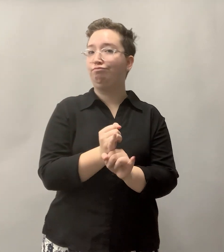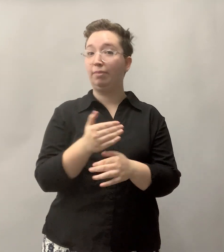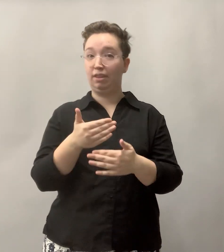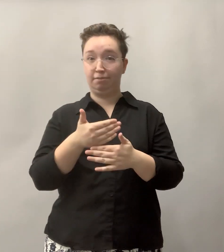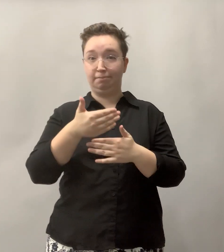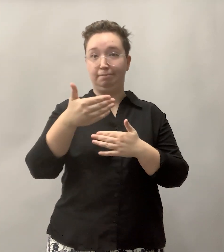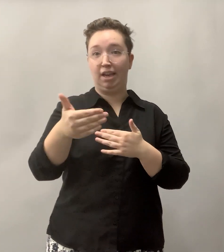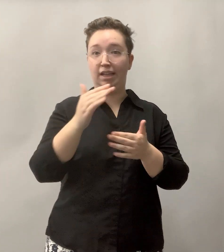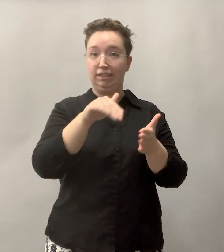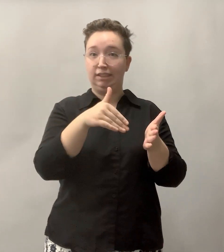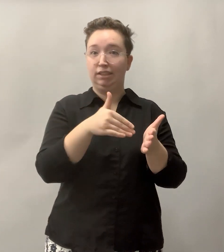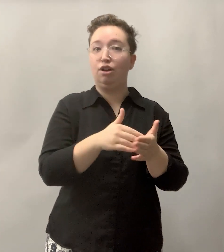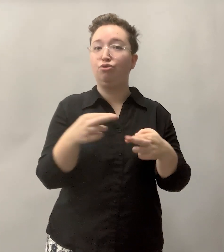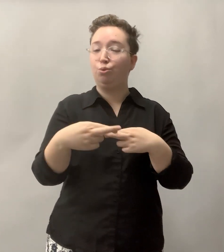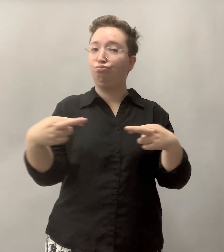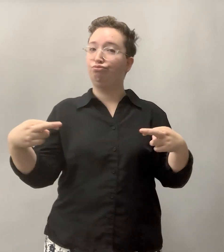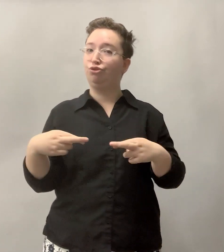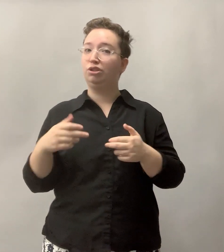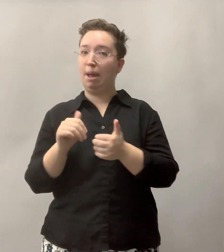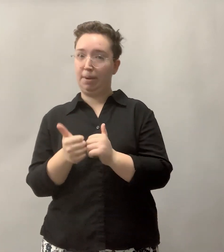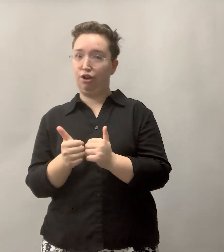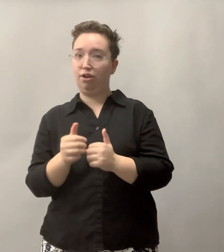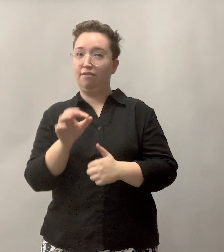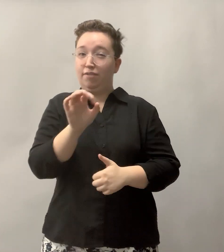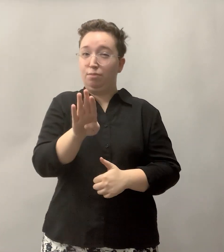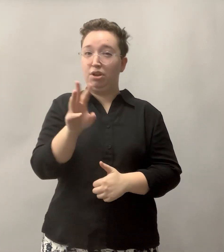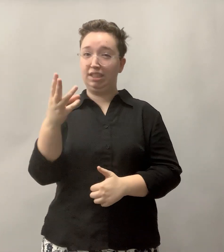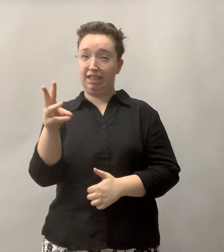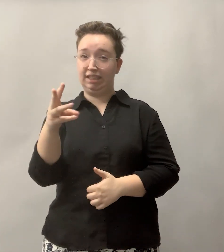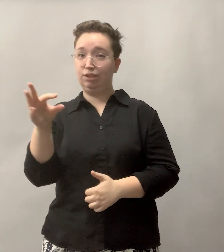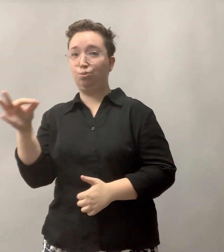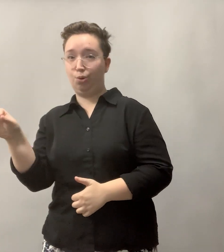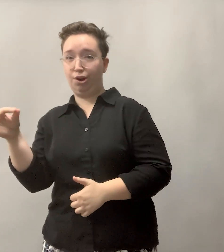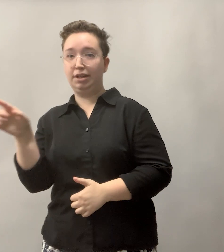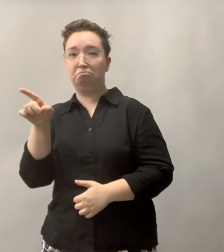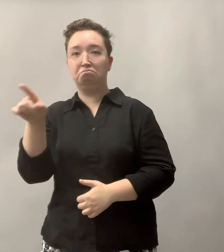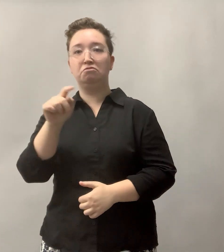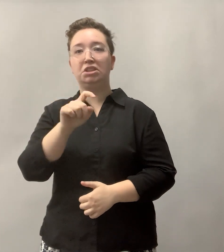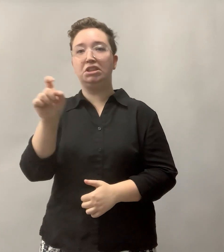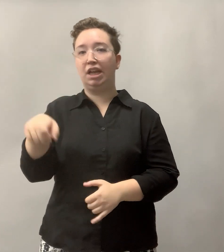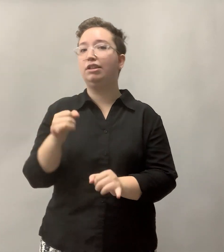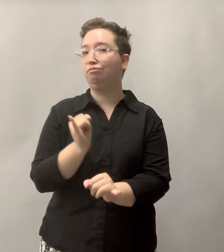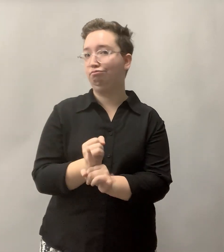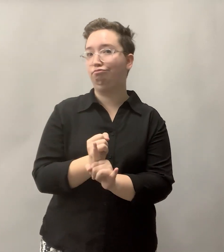Next up is the Central Regional competition, February 16-19 at Texas School for the Deaf.